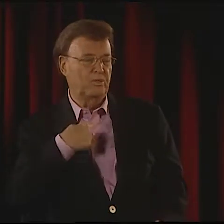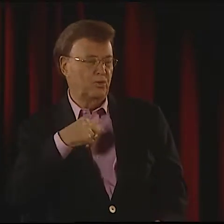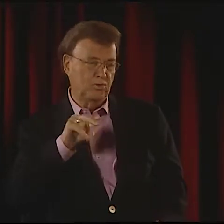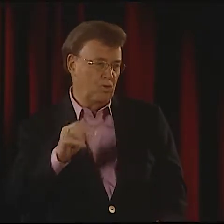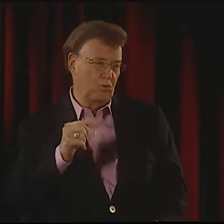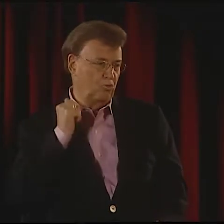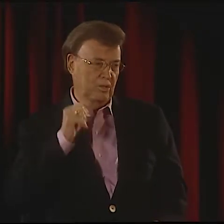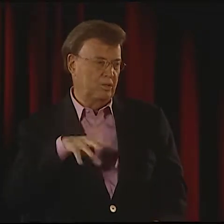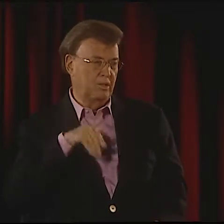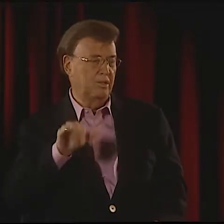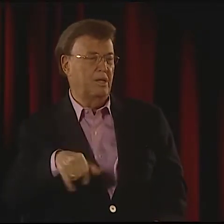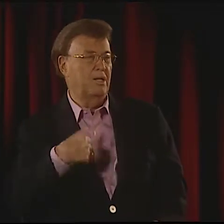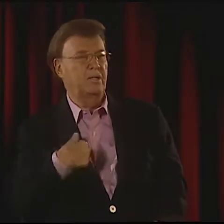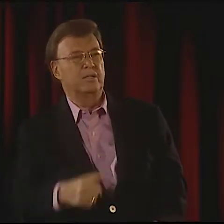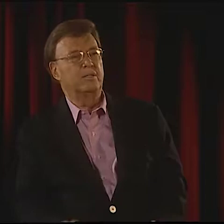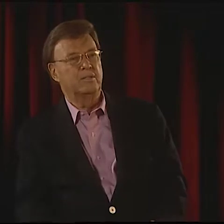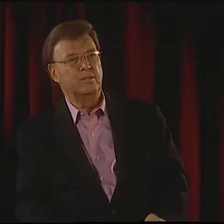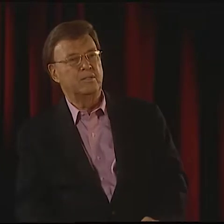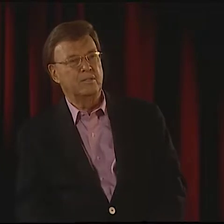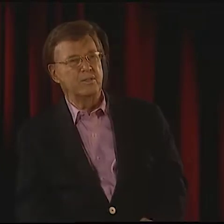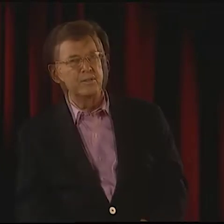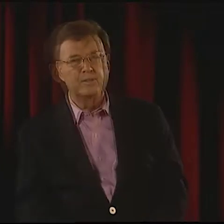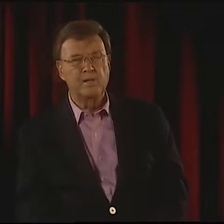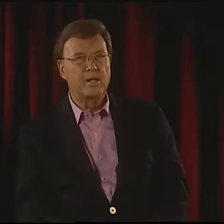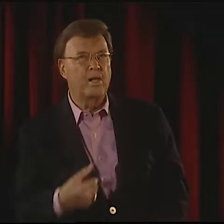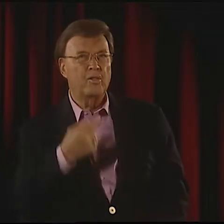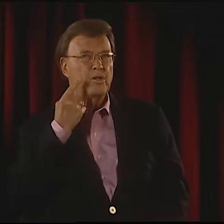I KNOW A LOT OF PEOPLE THINK SO, BUT I DON'T BELIEVE THAT.